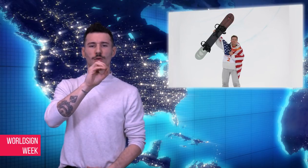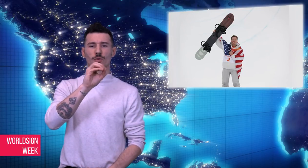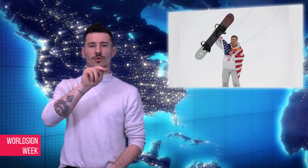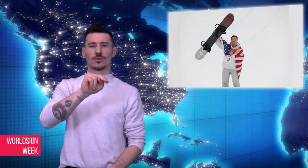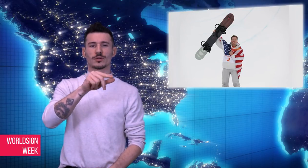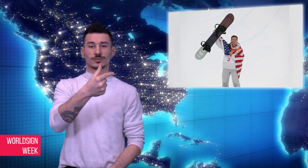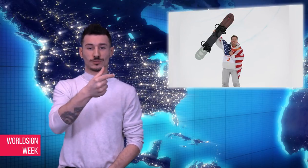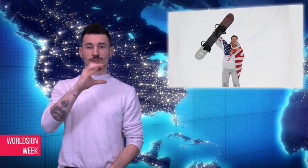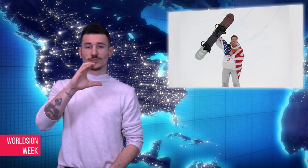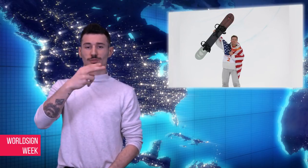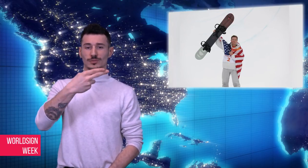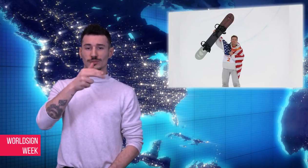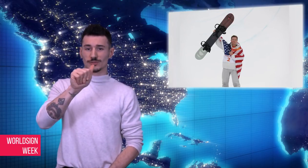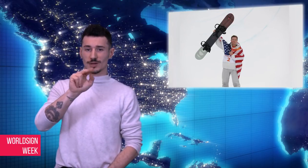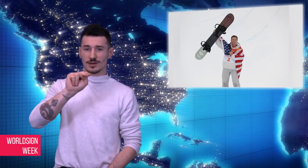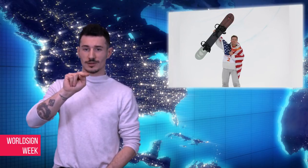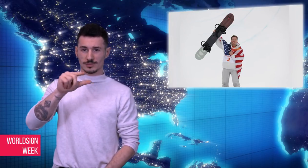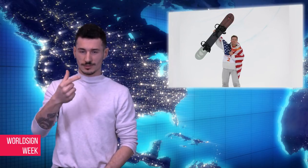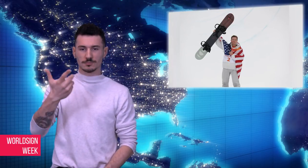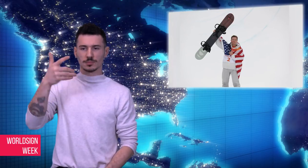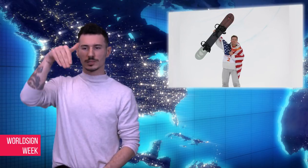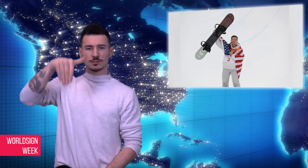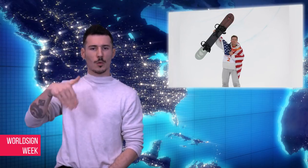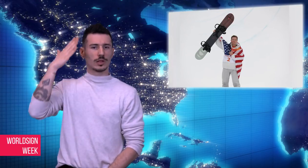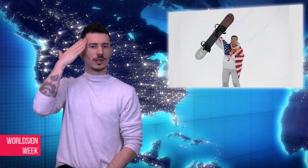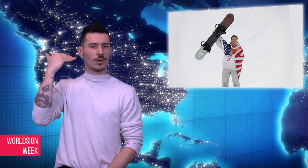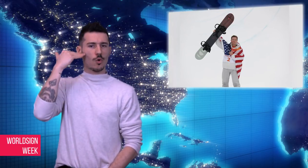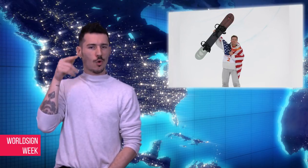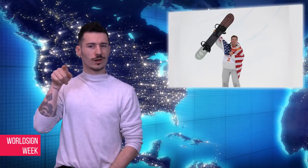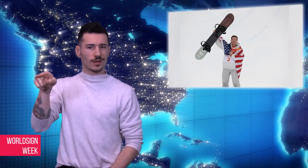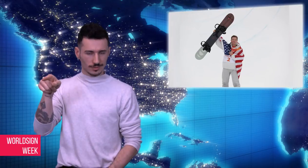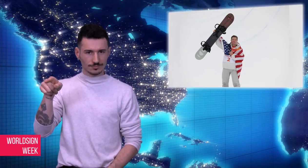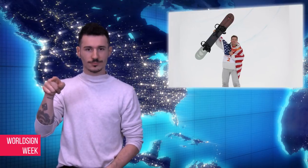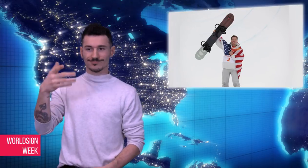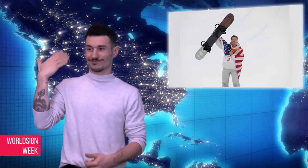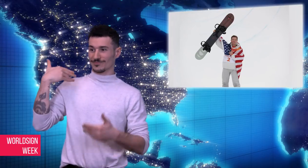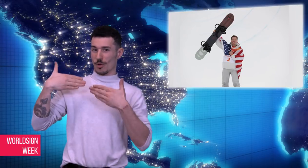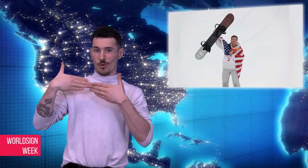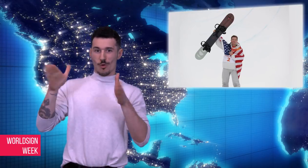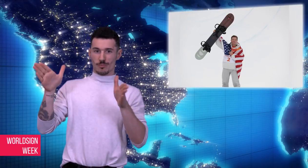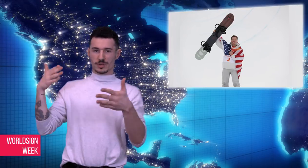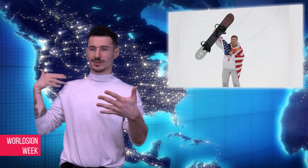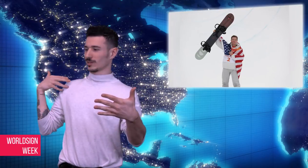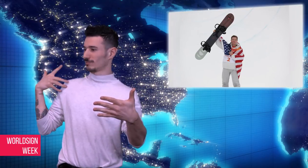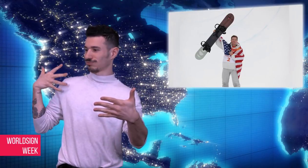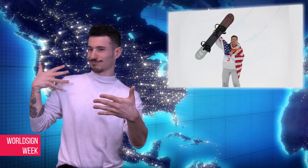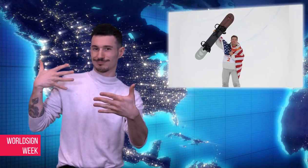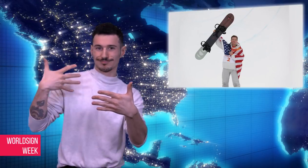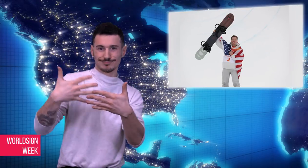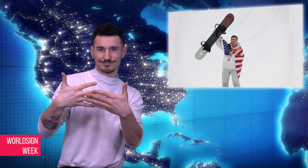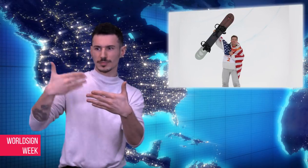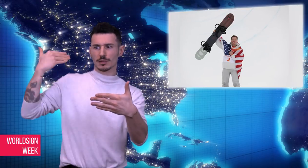weeks ago, there were scandals amongst the